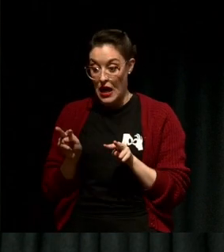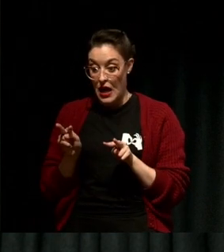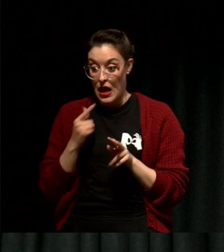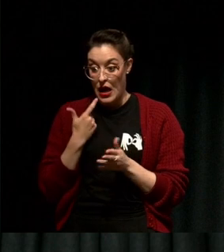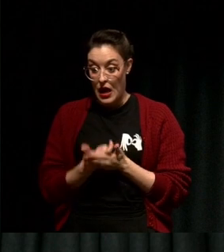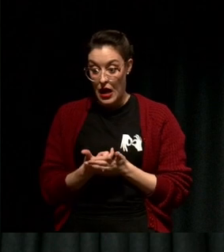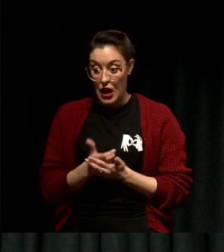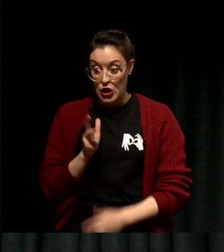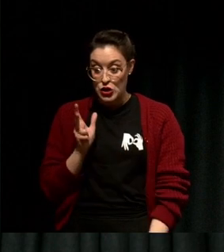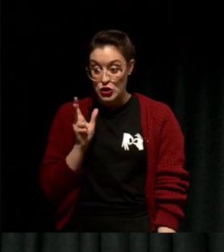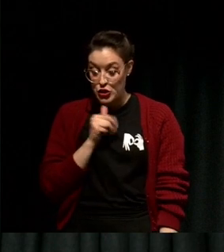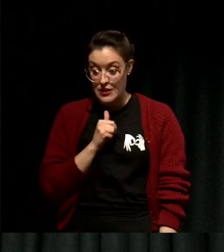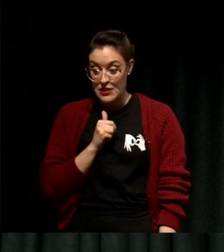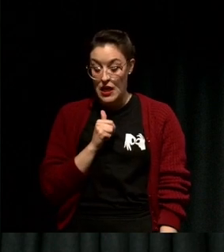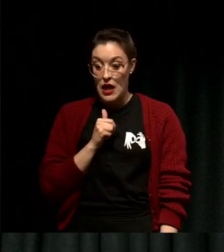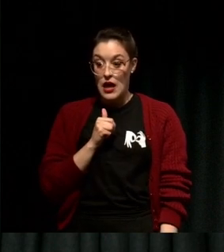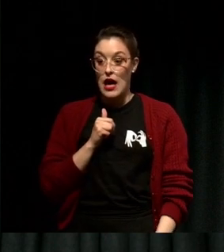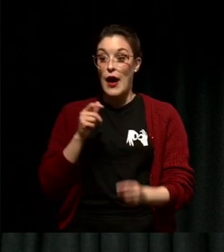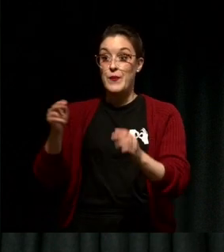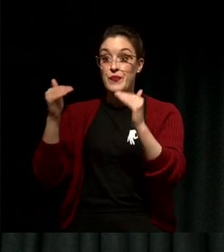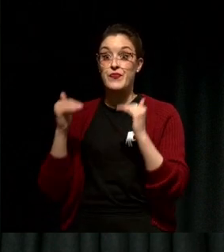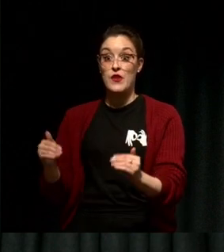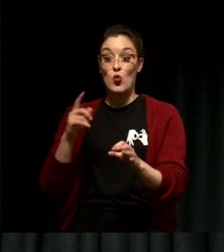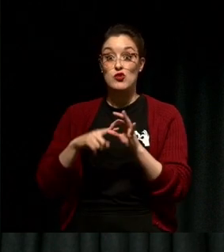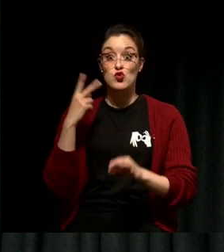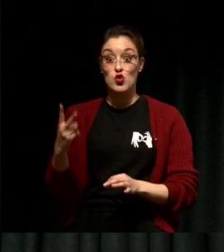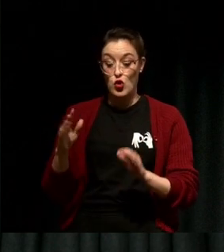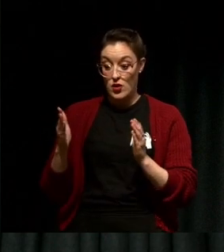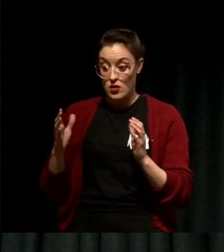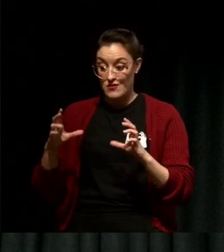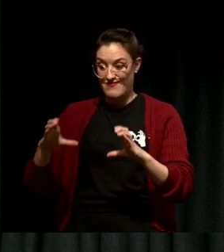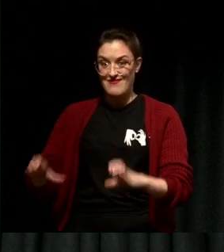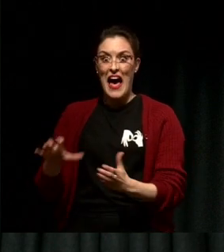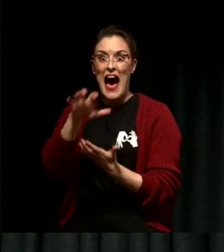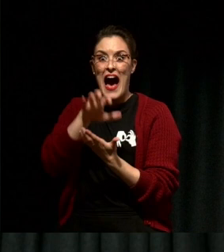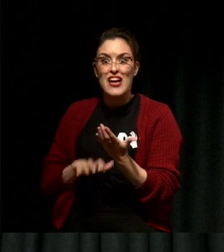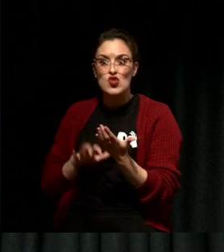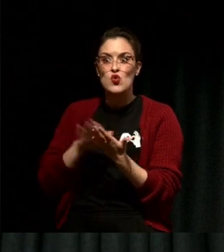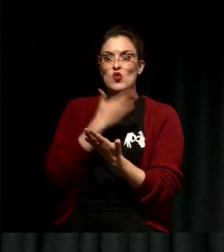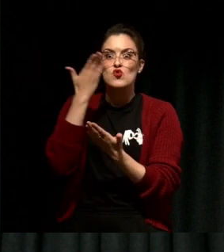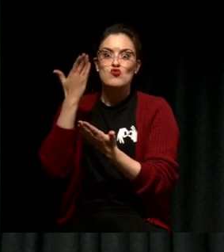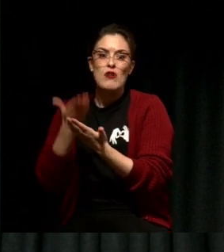Task number two: translate this article talking about the mating habits of a particular Japanese